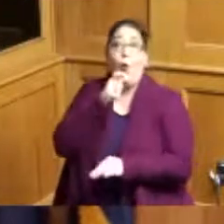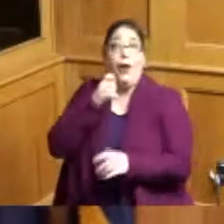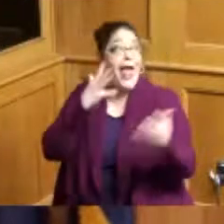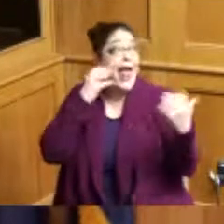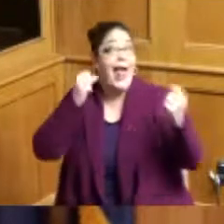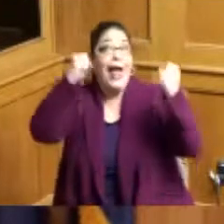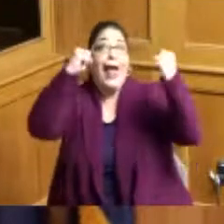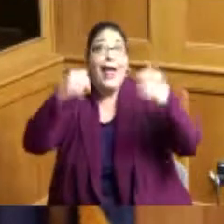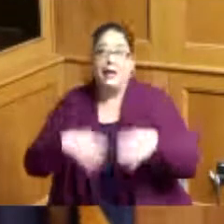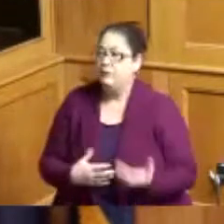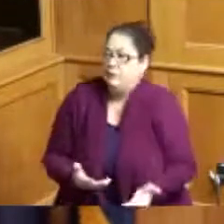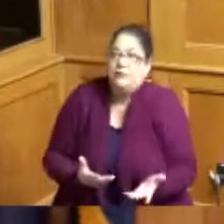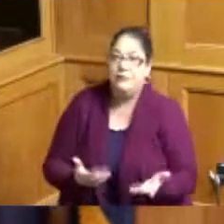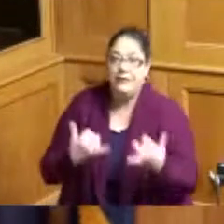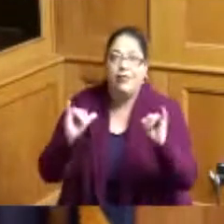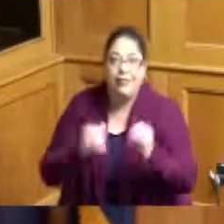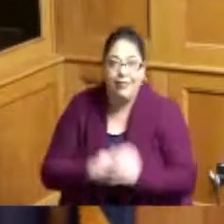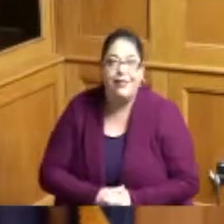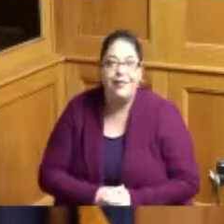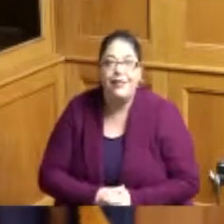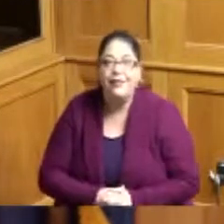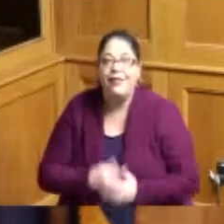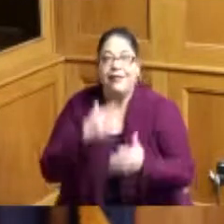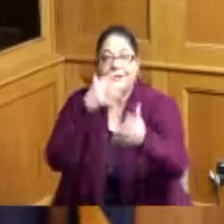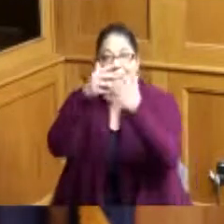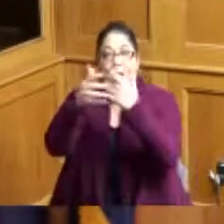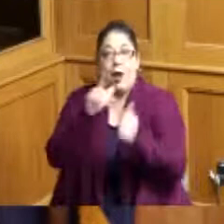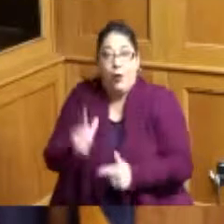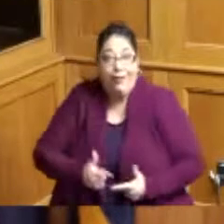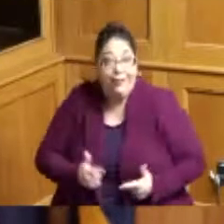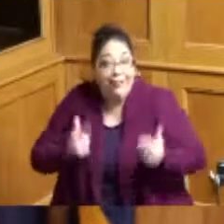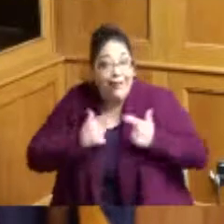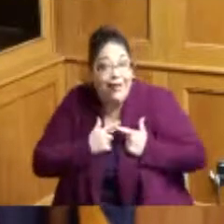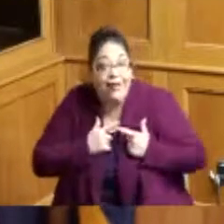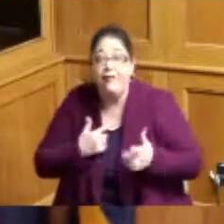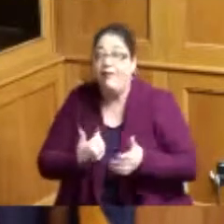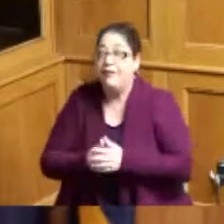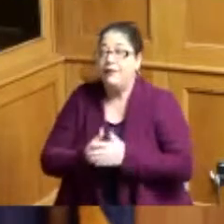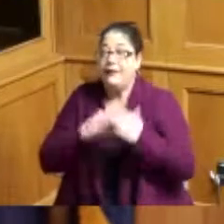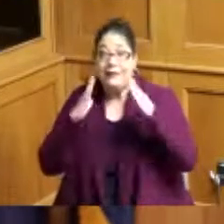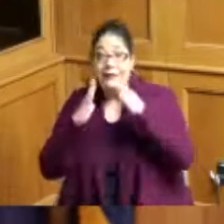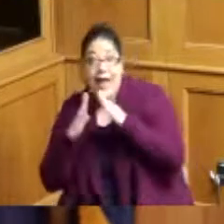and it didn't matter if you were in the suburban part or if you were in the inner city party didn't